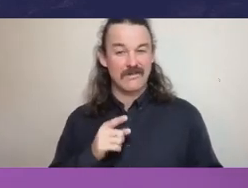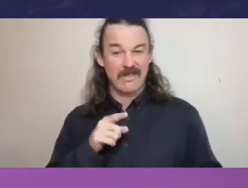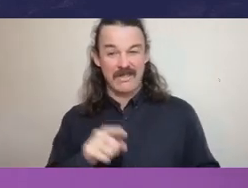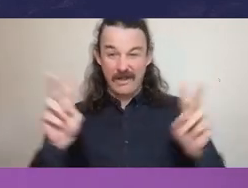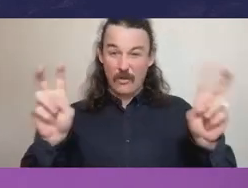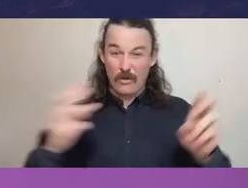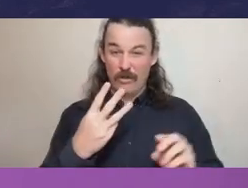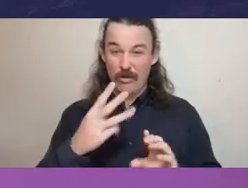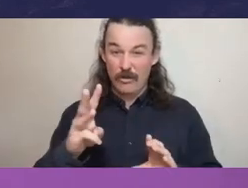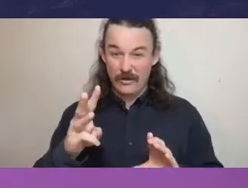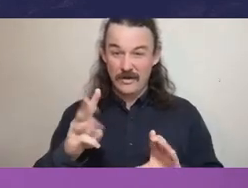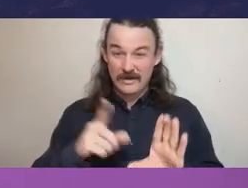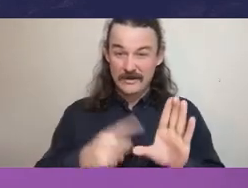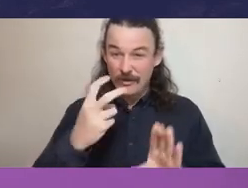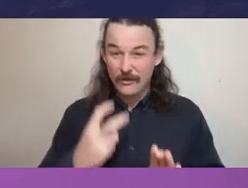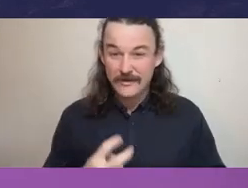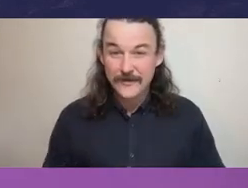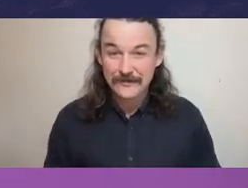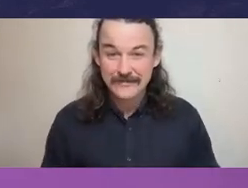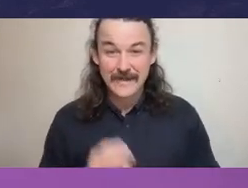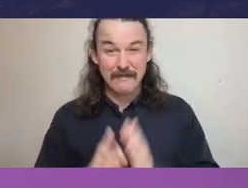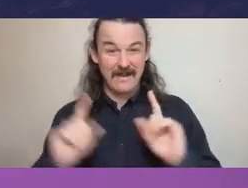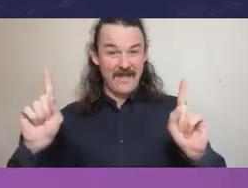So there's there is nothing new on the face of the earth when we think about that.